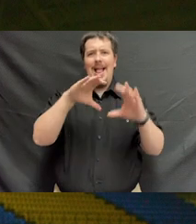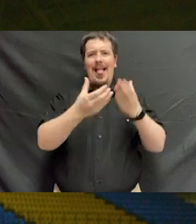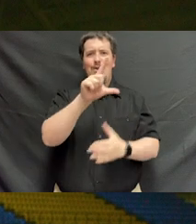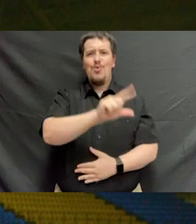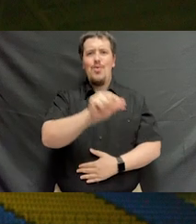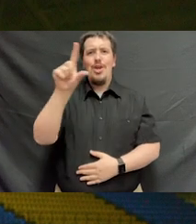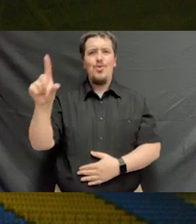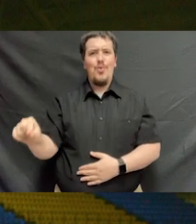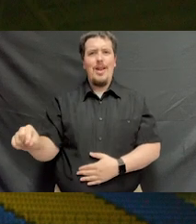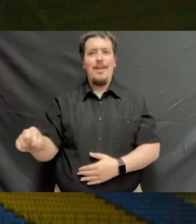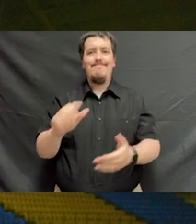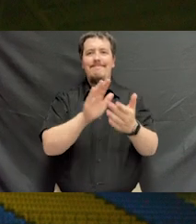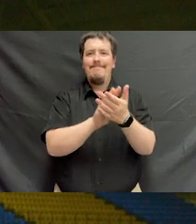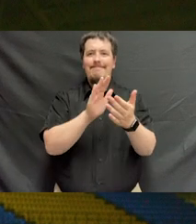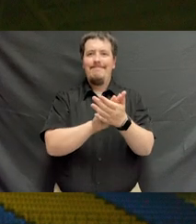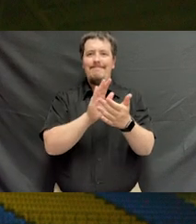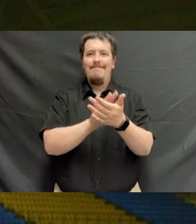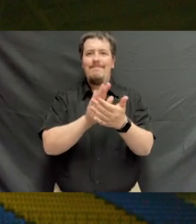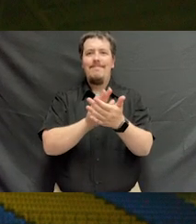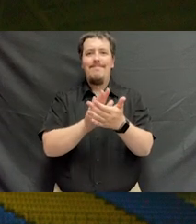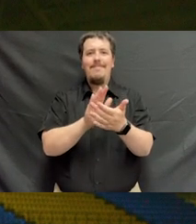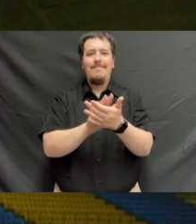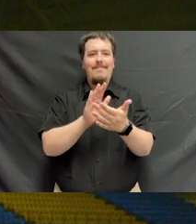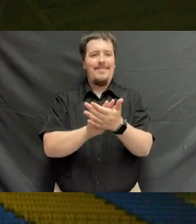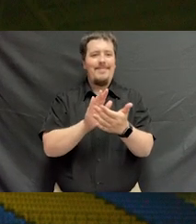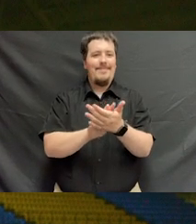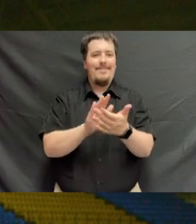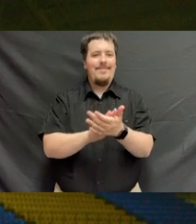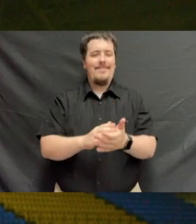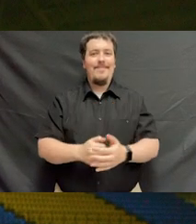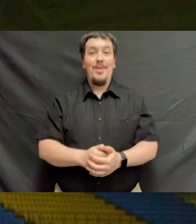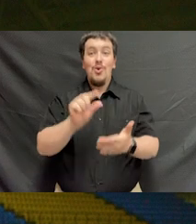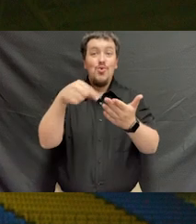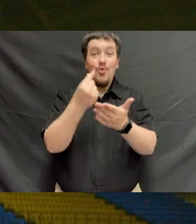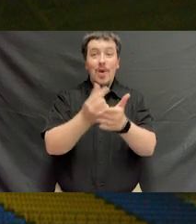of the class of 2020. (hands clapping)